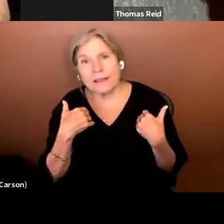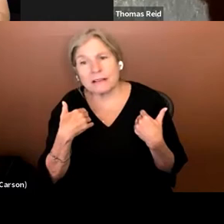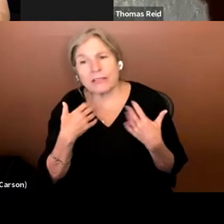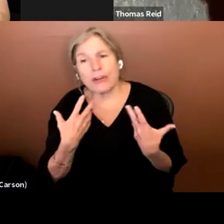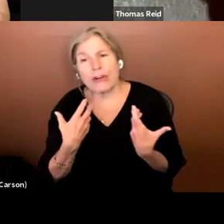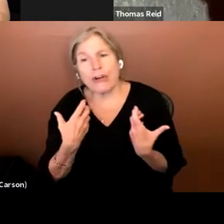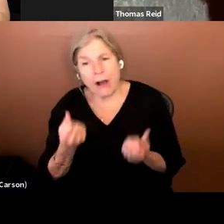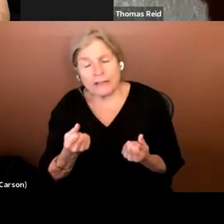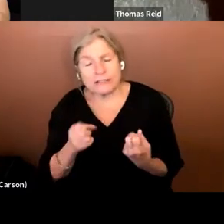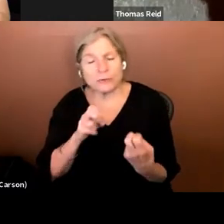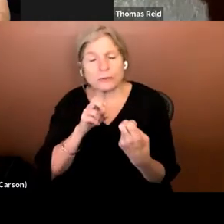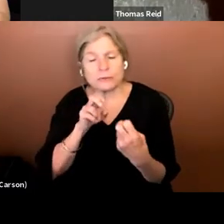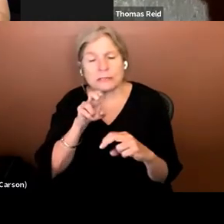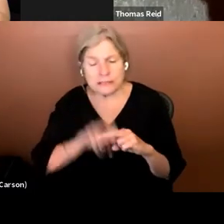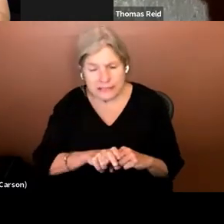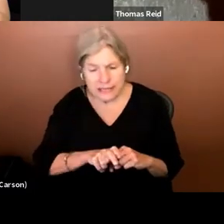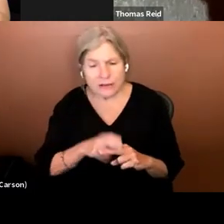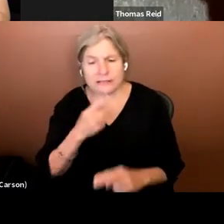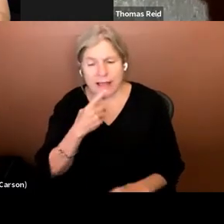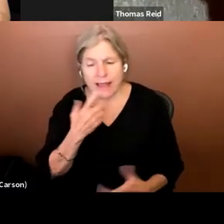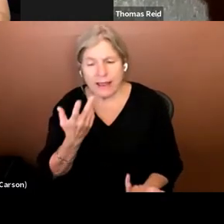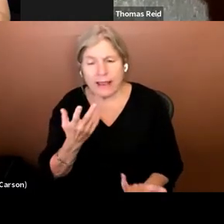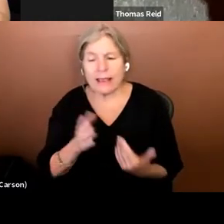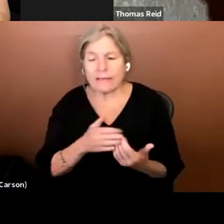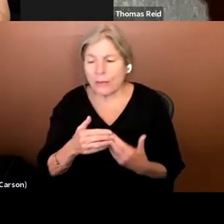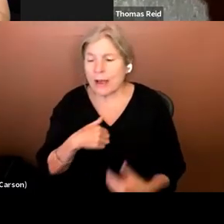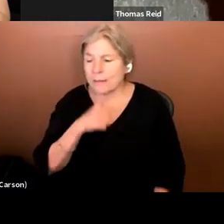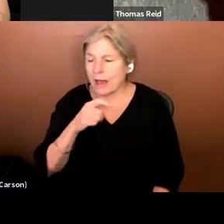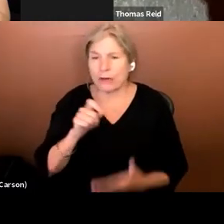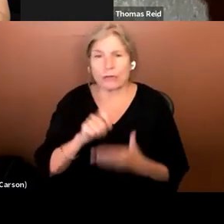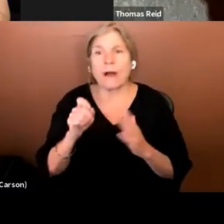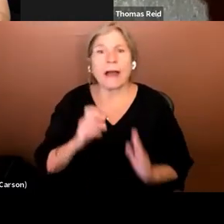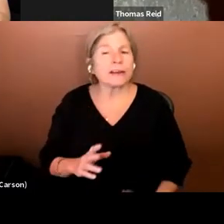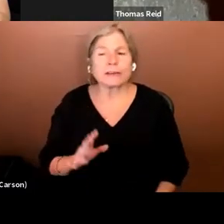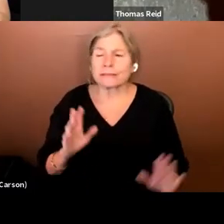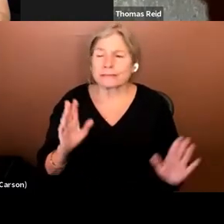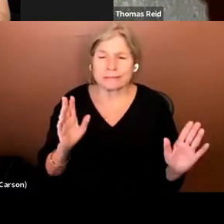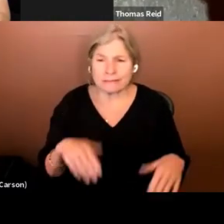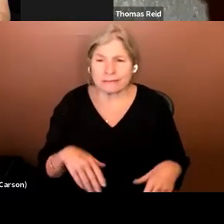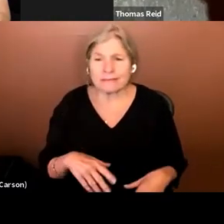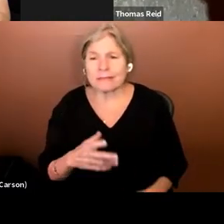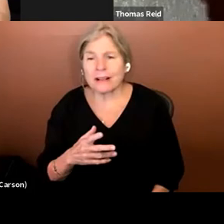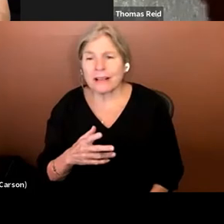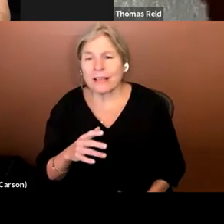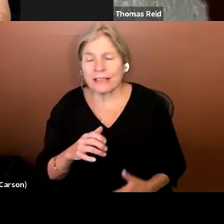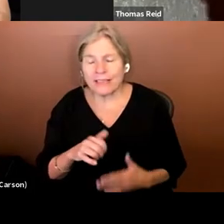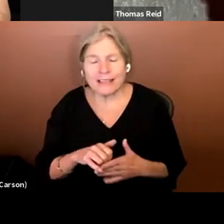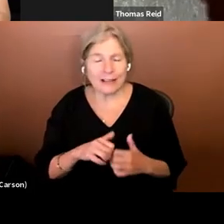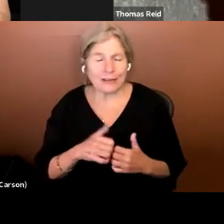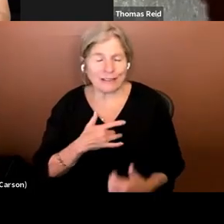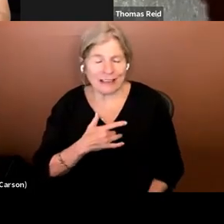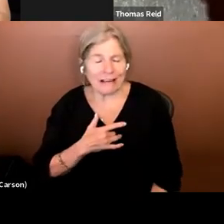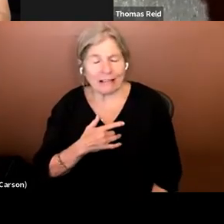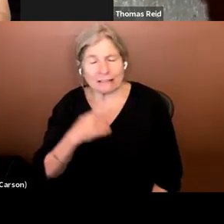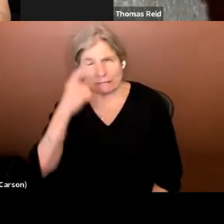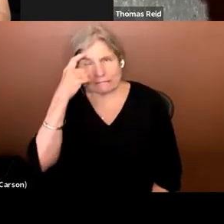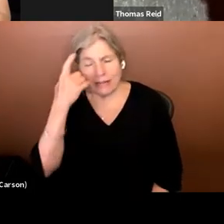sit down and say even though I'm not a writer, if that's mentally where you are at, I'm just going to write